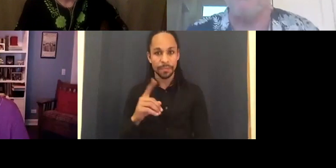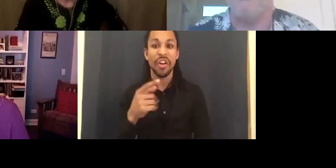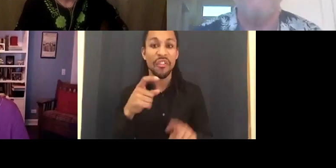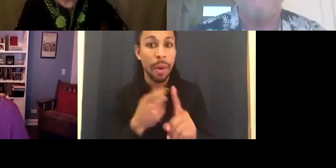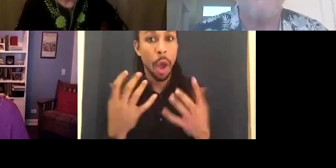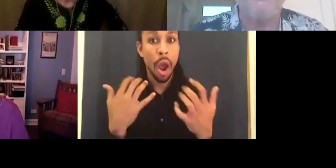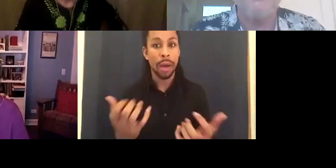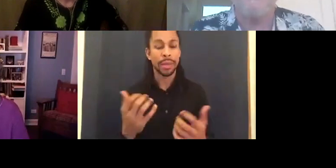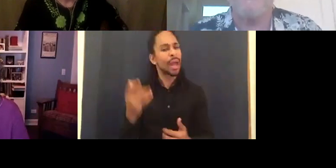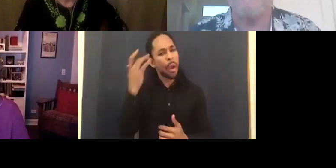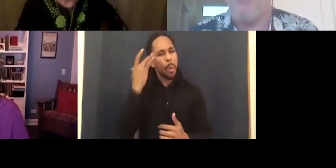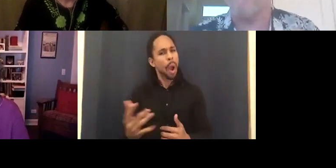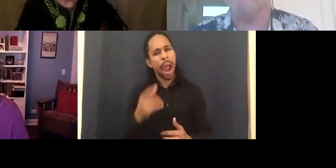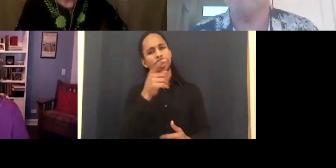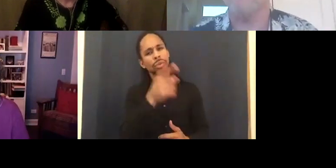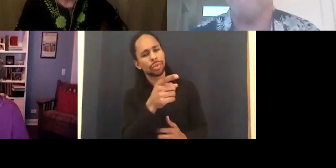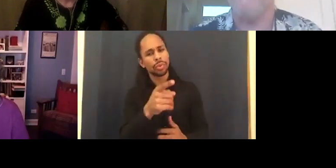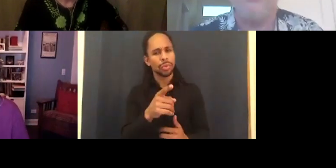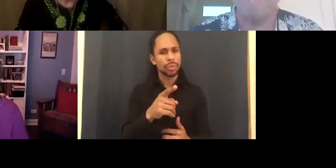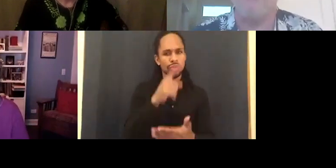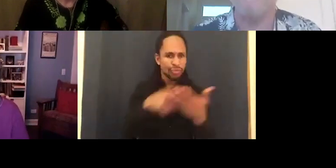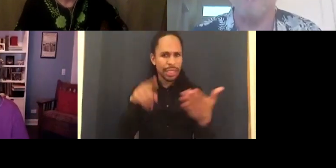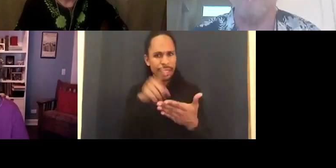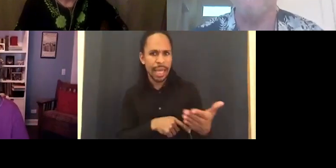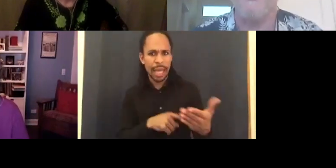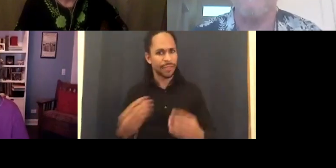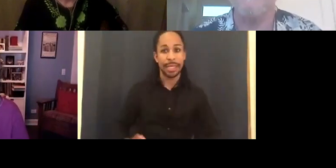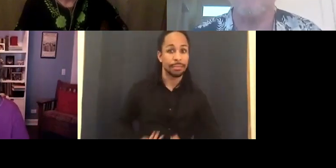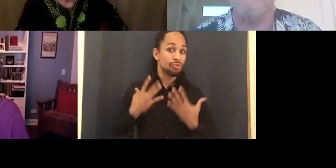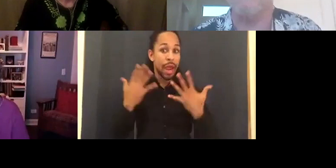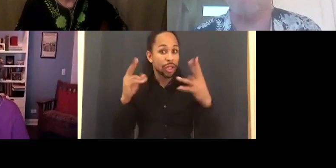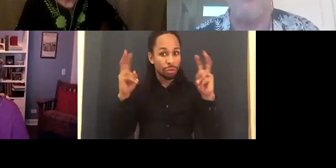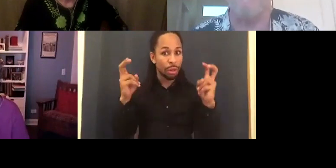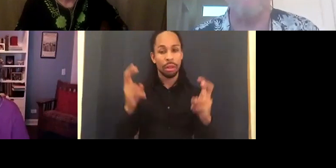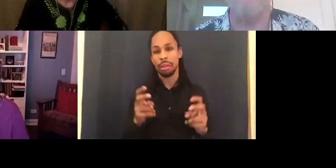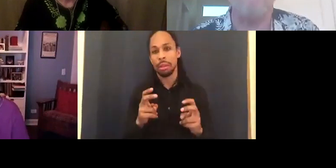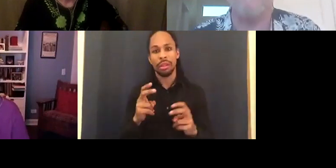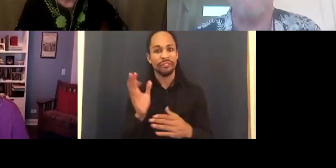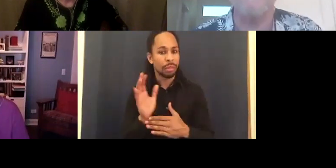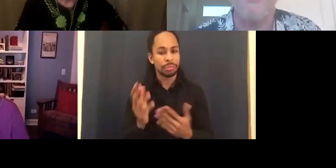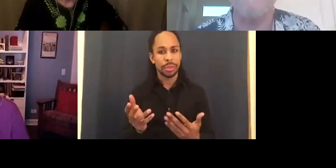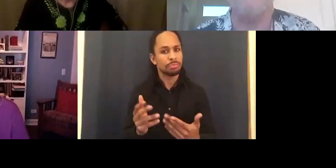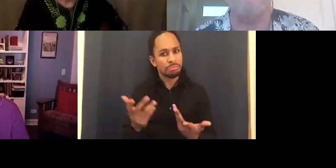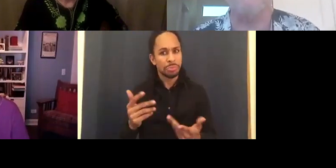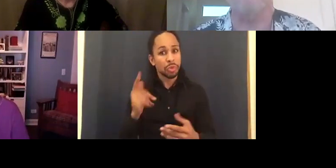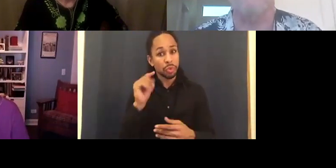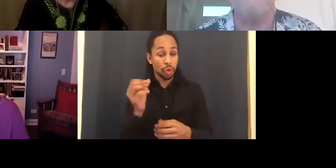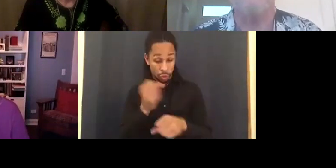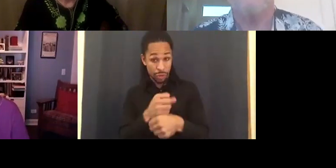honor? Isn't there any value to creating inspirational movies like this to inspire those of us in the disability community?